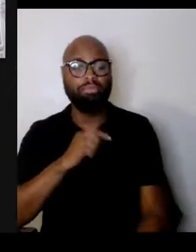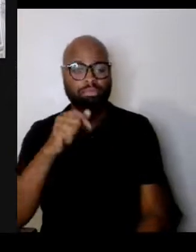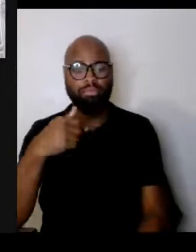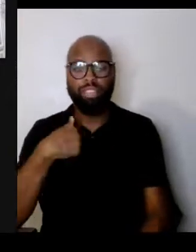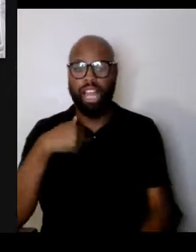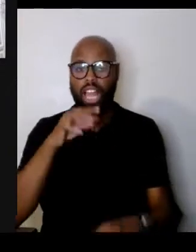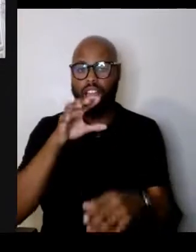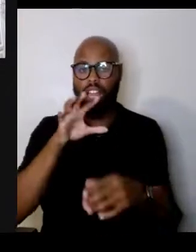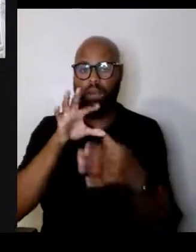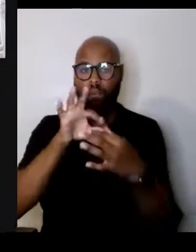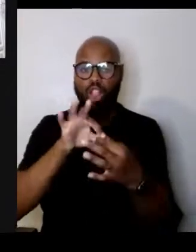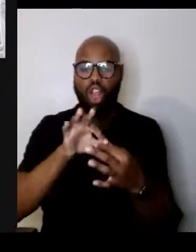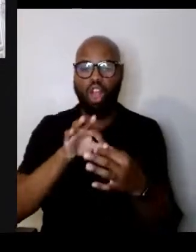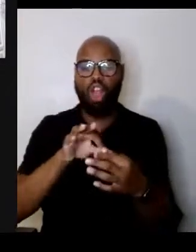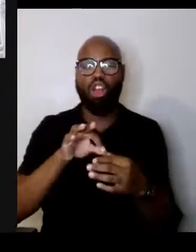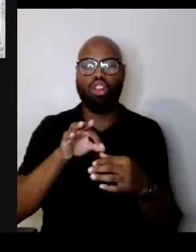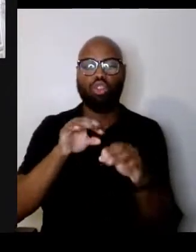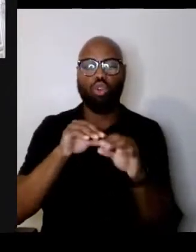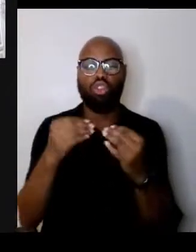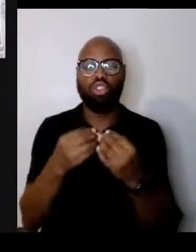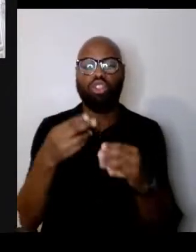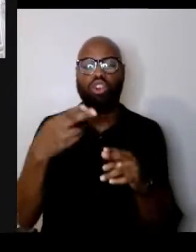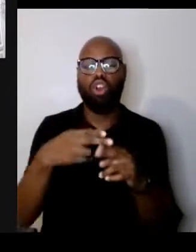the St Louis Legacy Project